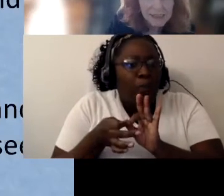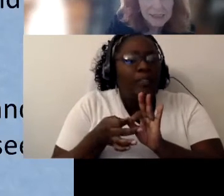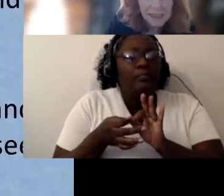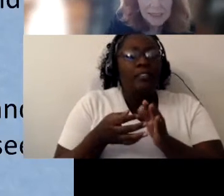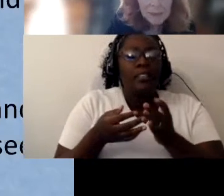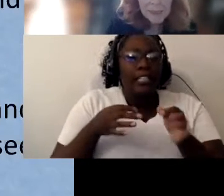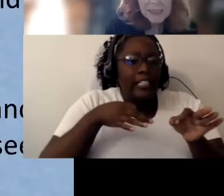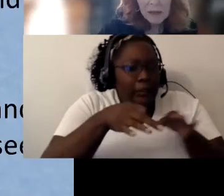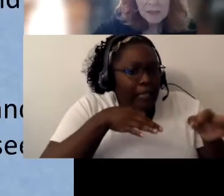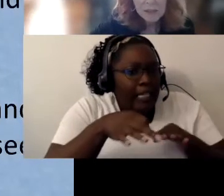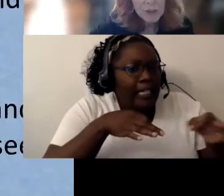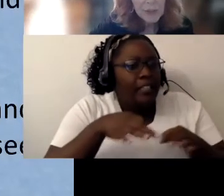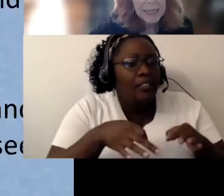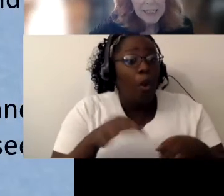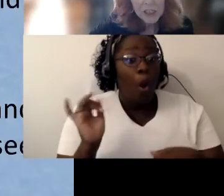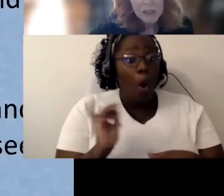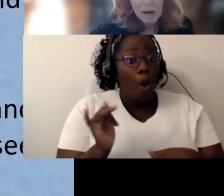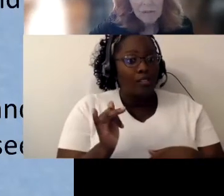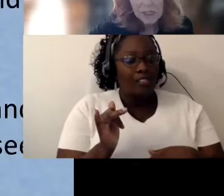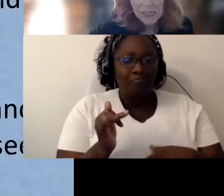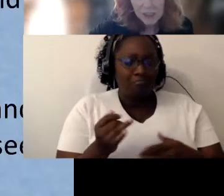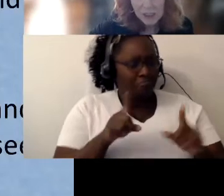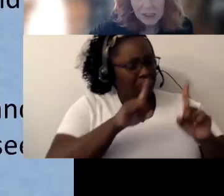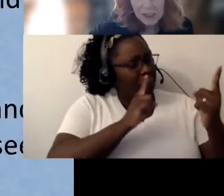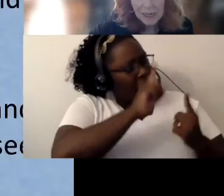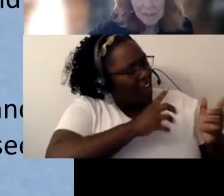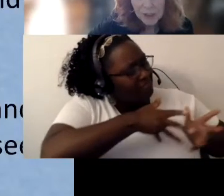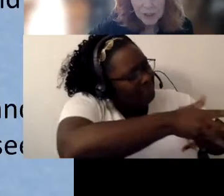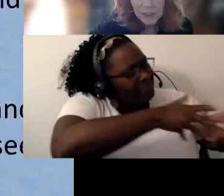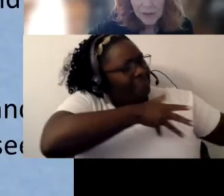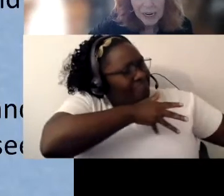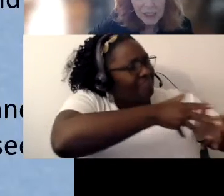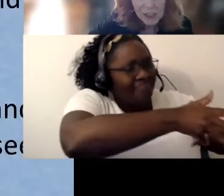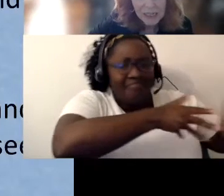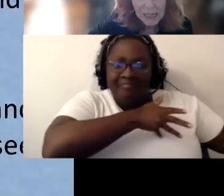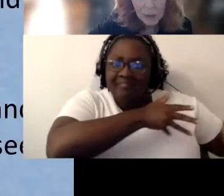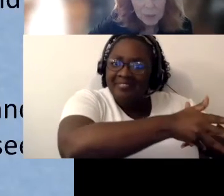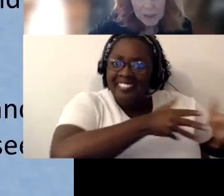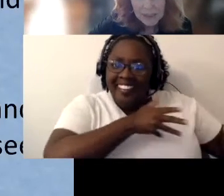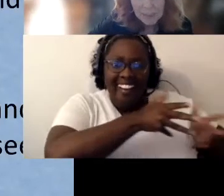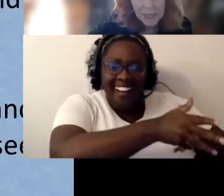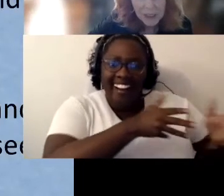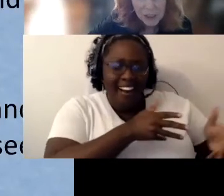But is also to engage in conversations that have mutual interaction and equal participation